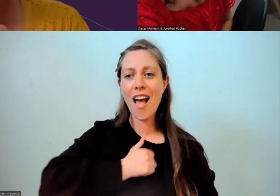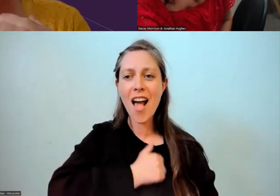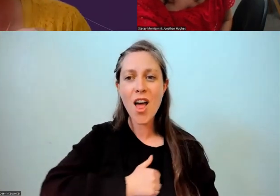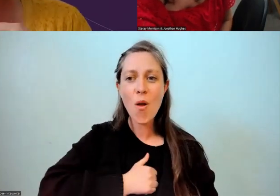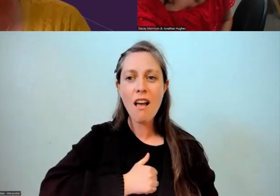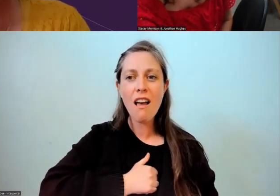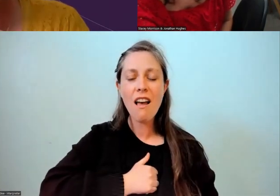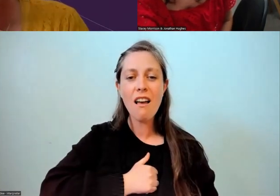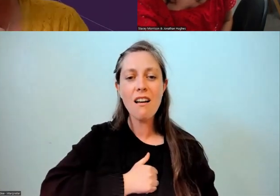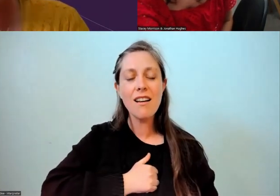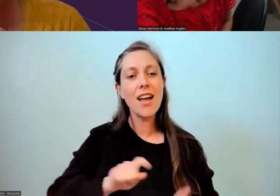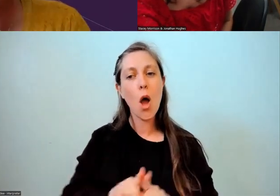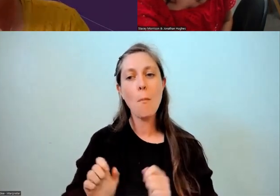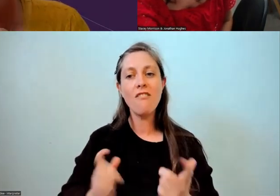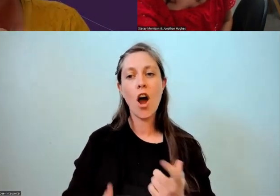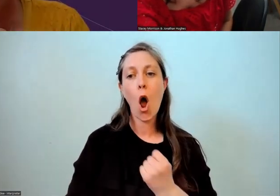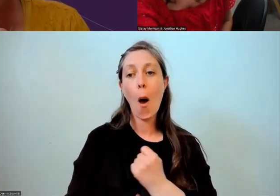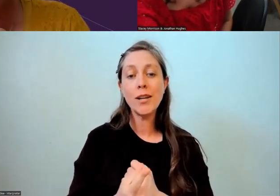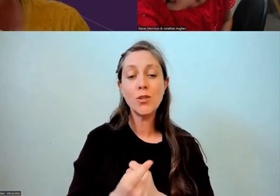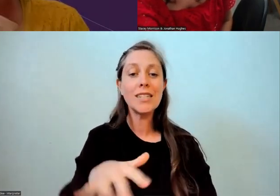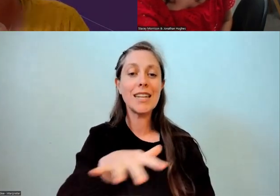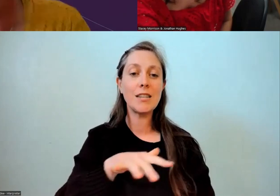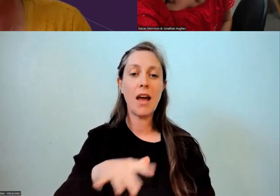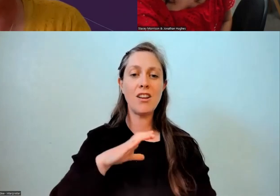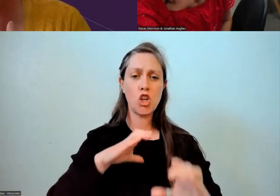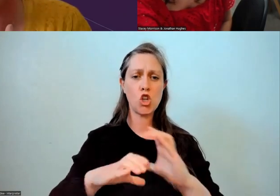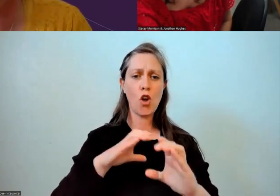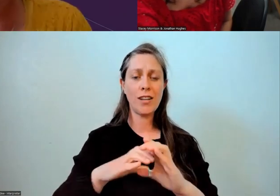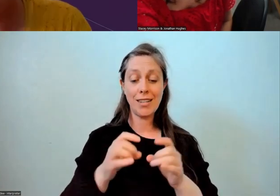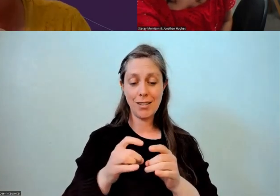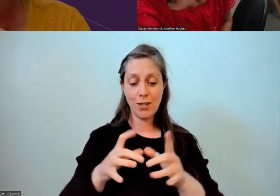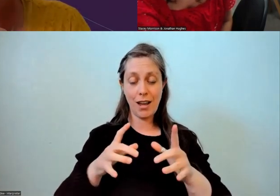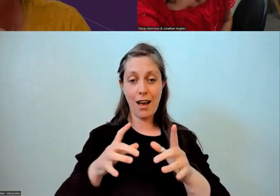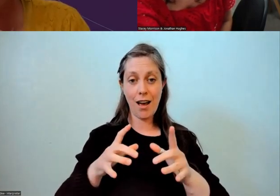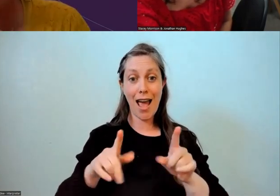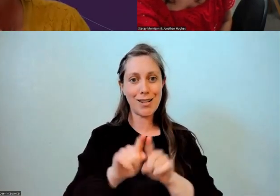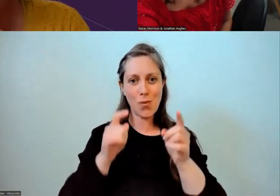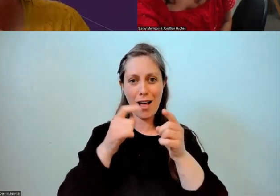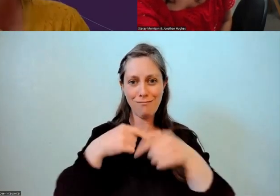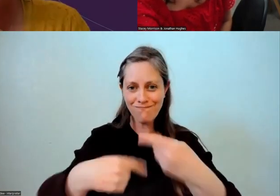and provide opportunity and space for those conversations to start, or to continue those conversations.